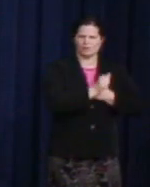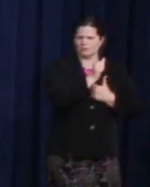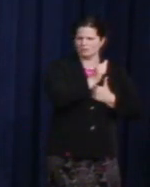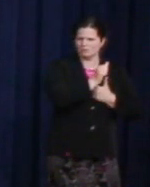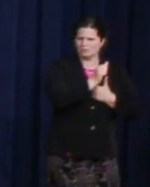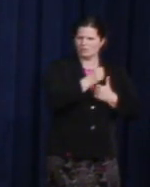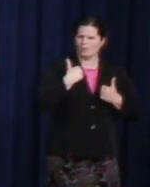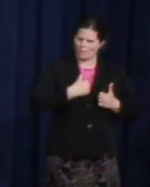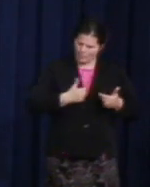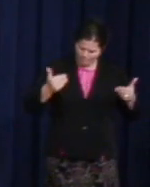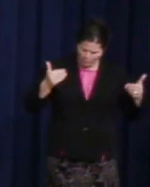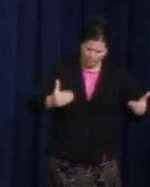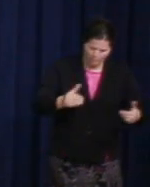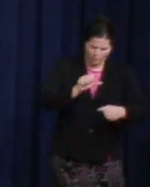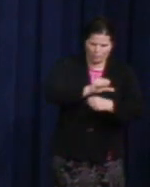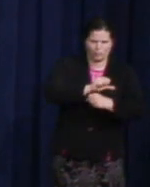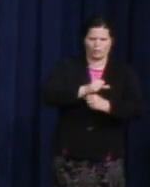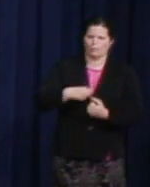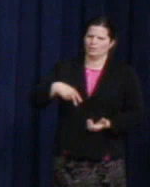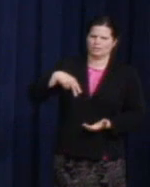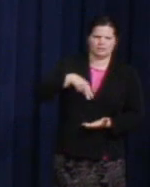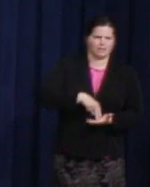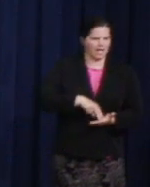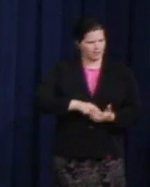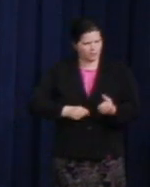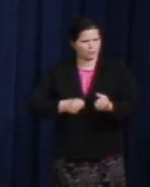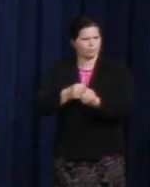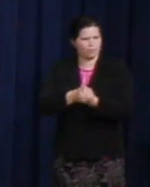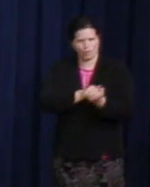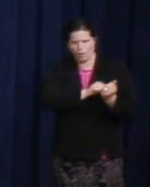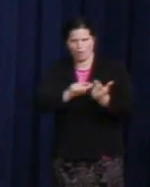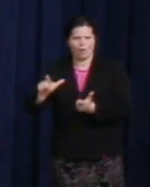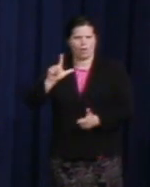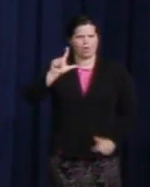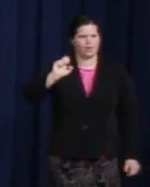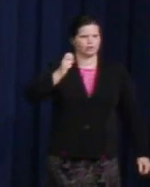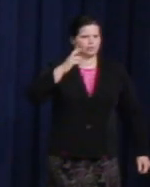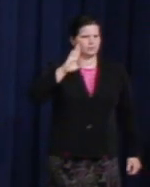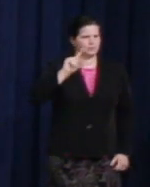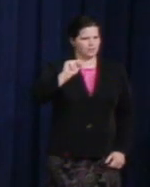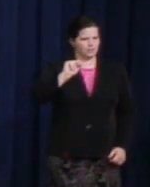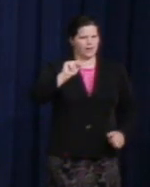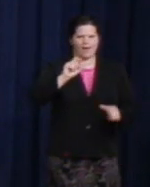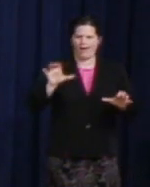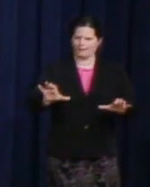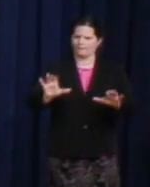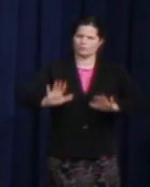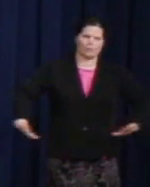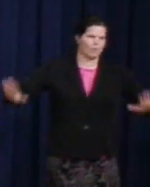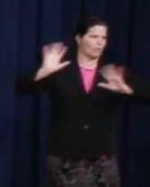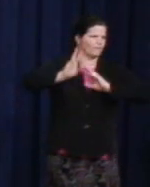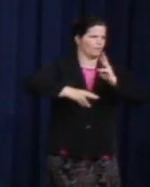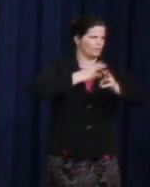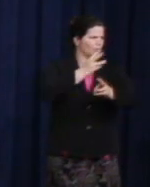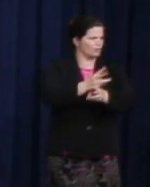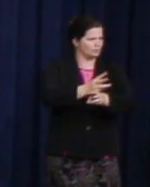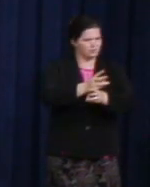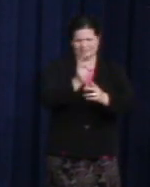the world, from Albania to Zimbabwe, who put their lives on the line every day. We are inspired, we are listening,